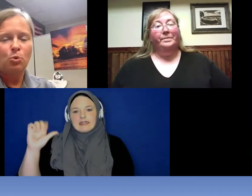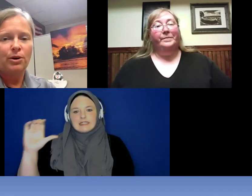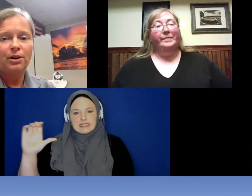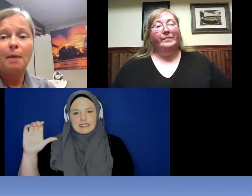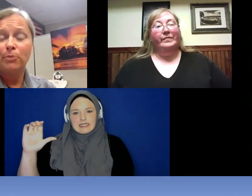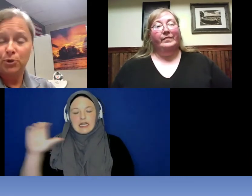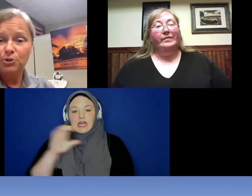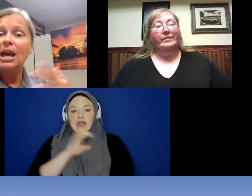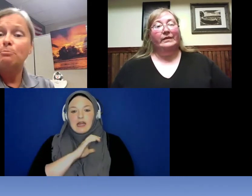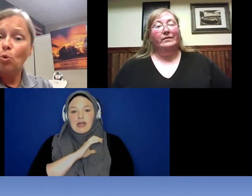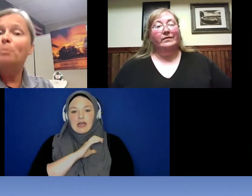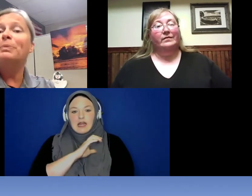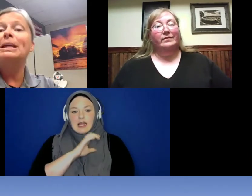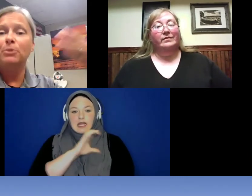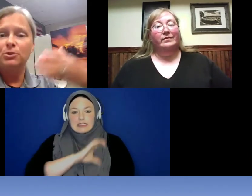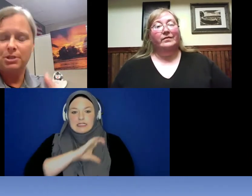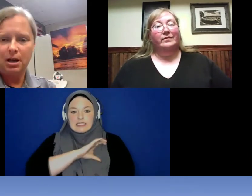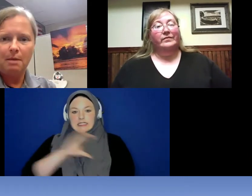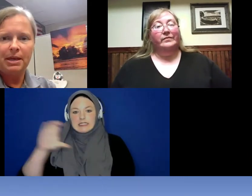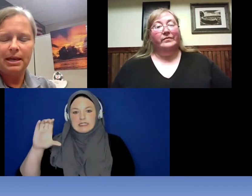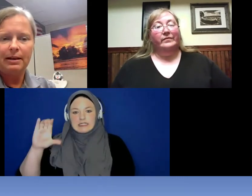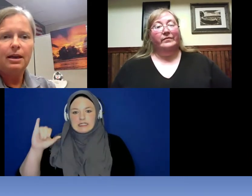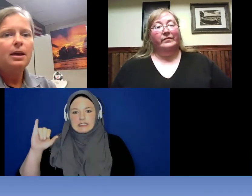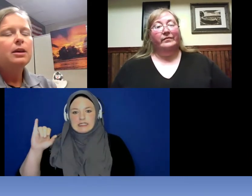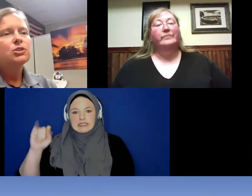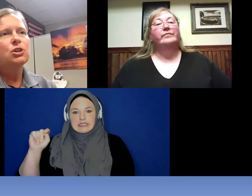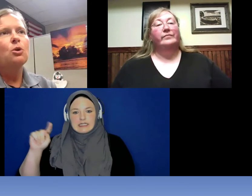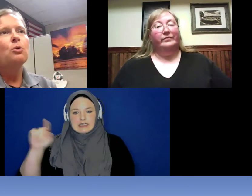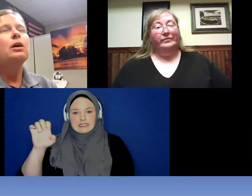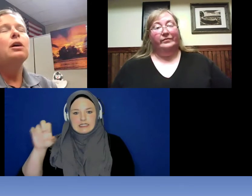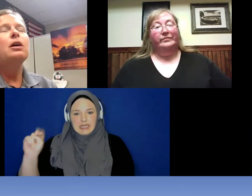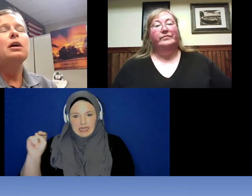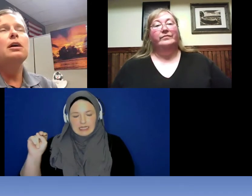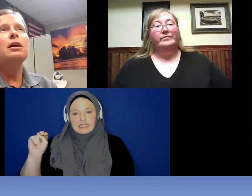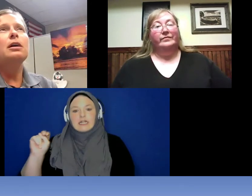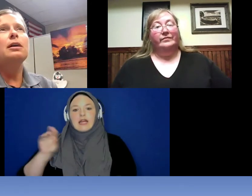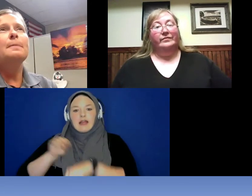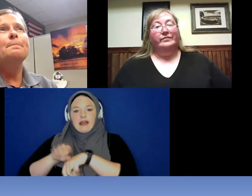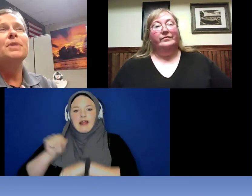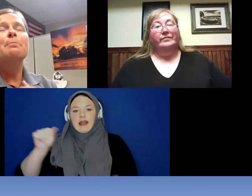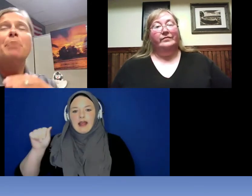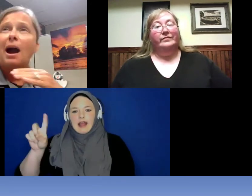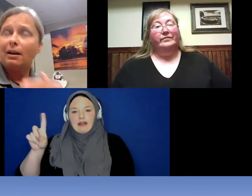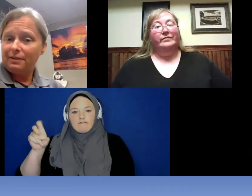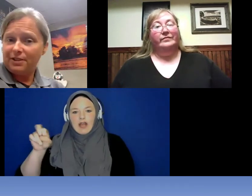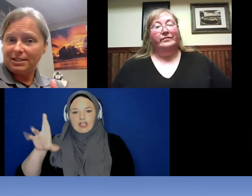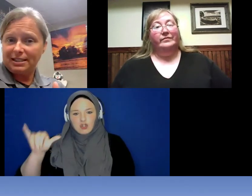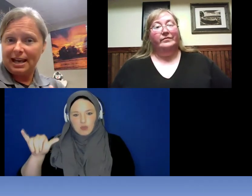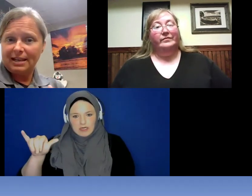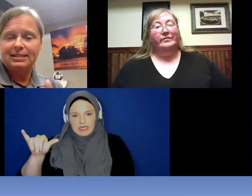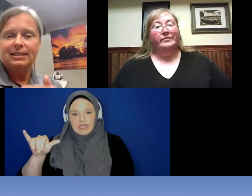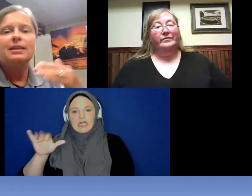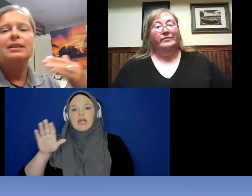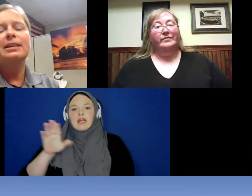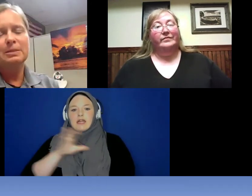more numbers and more people to come in . So, part of the CAC is